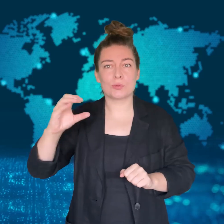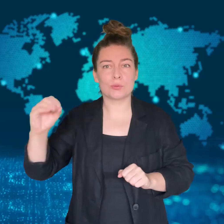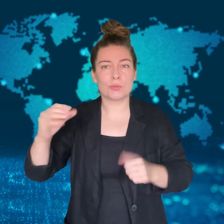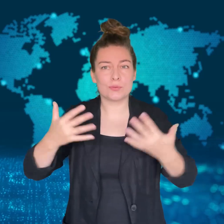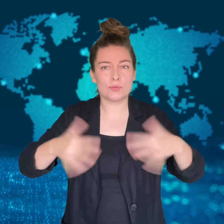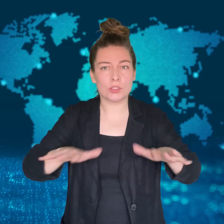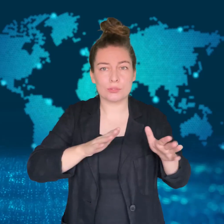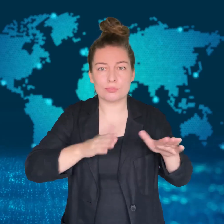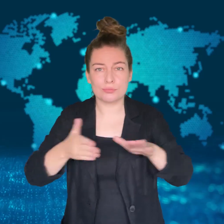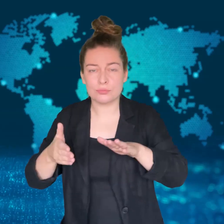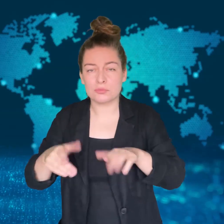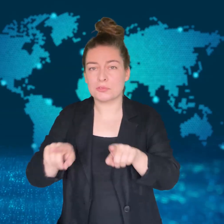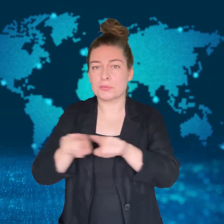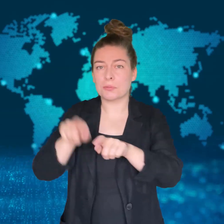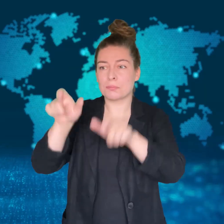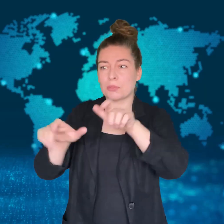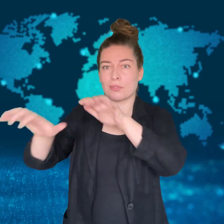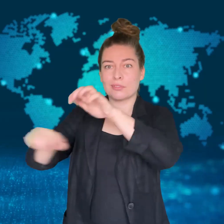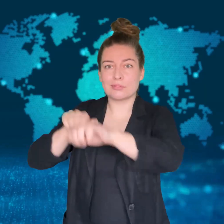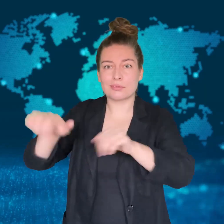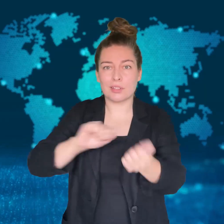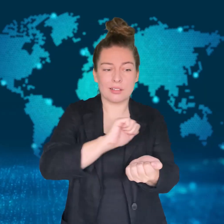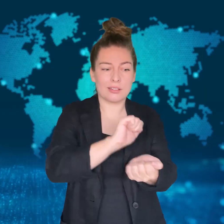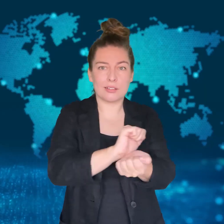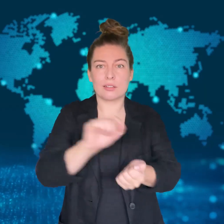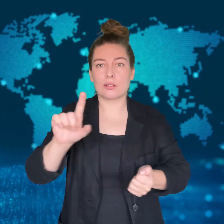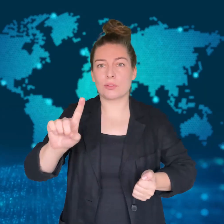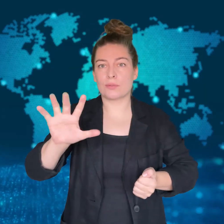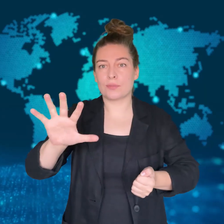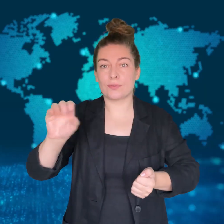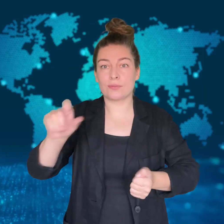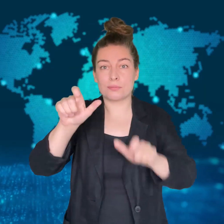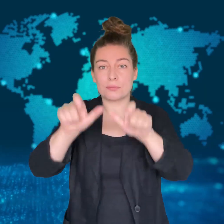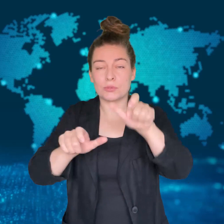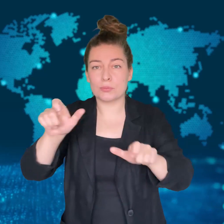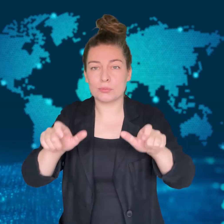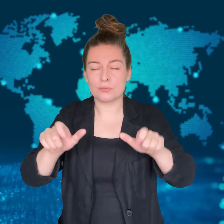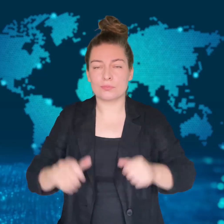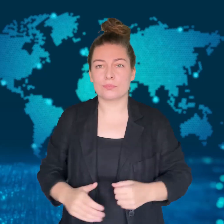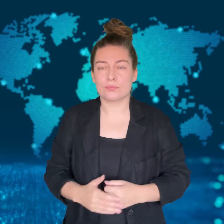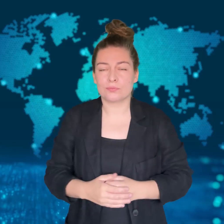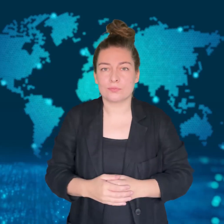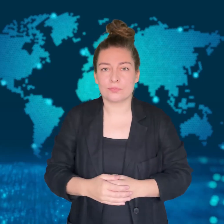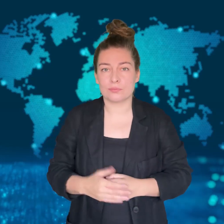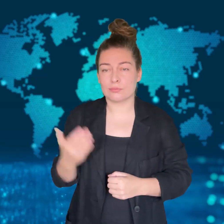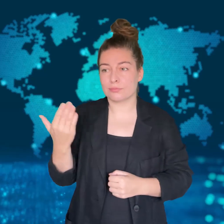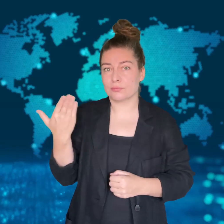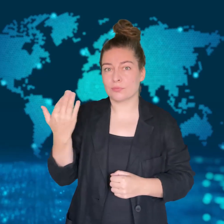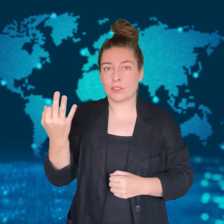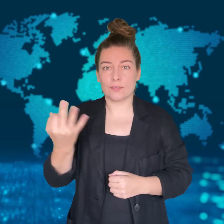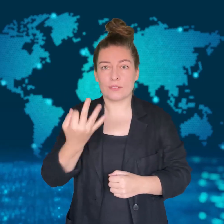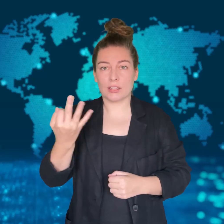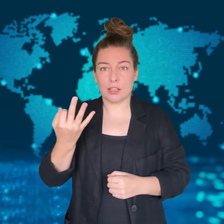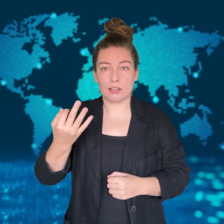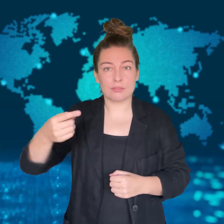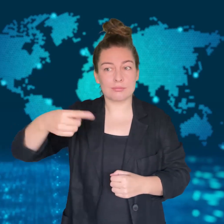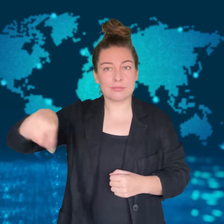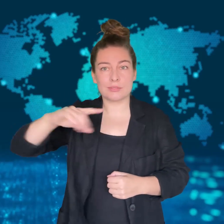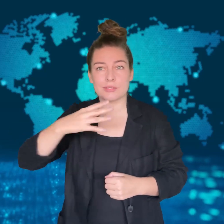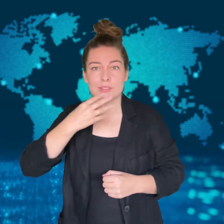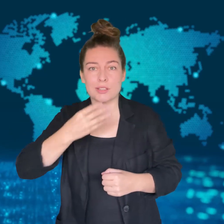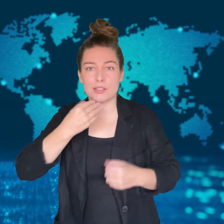On Friday, Israel warned the 1.1 million people who are living in northern Gaza that